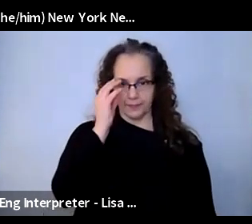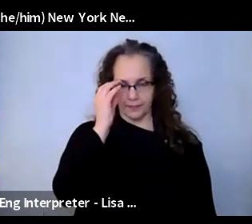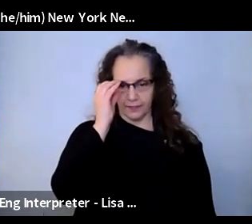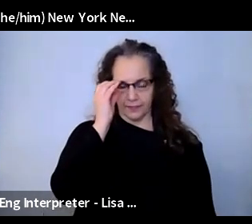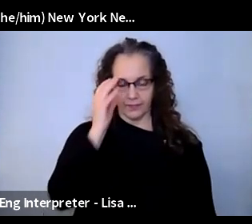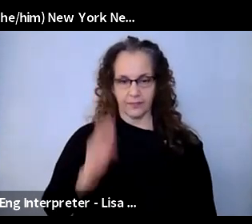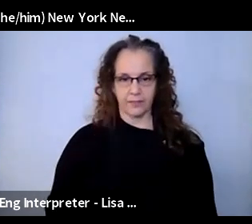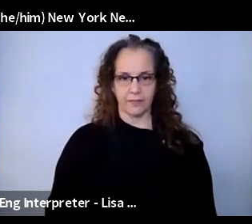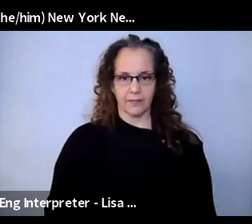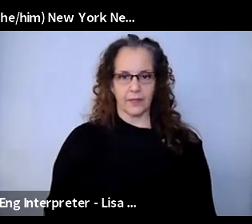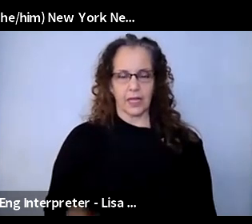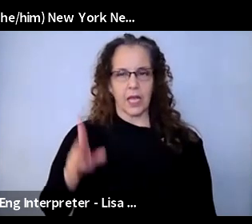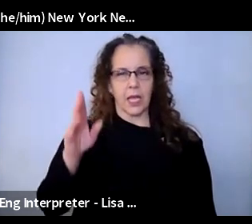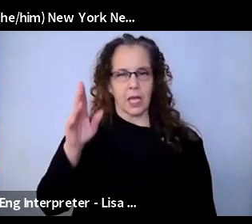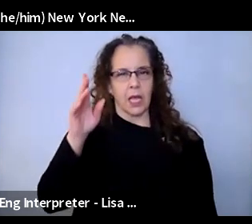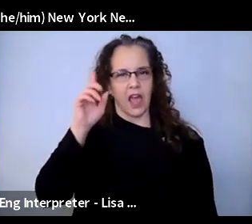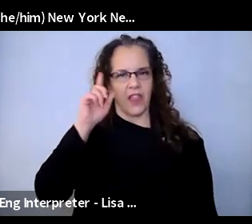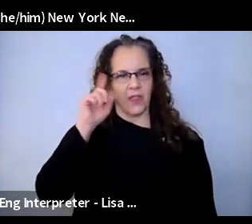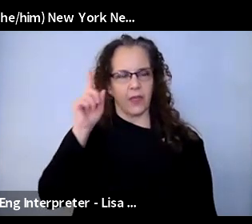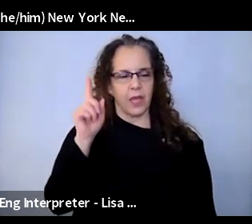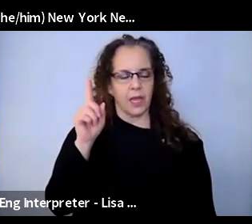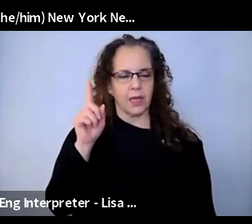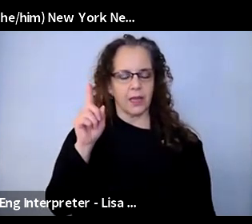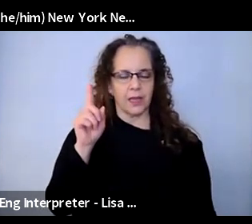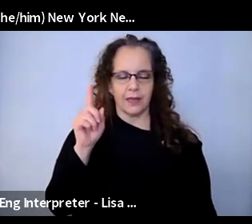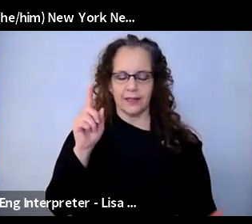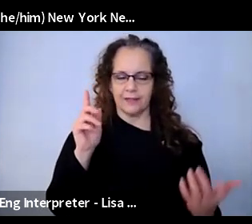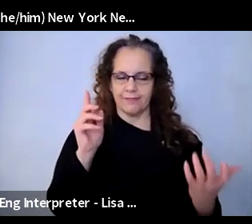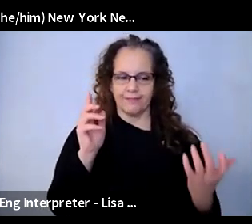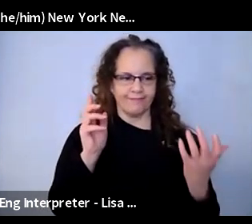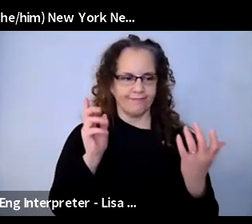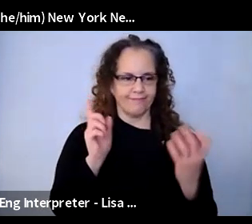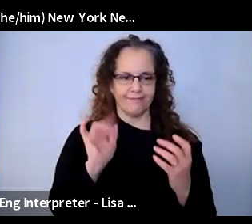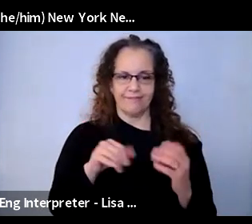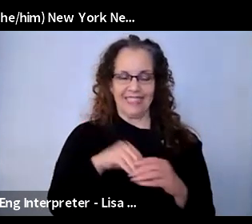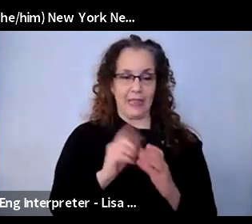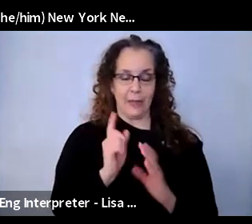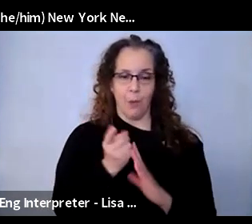Paul Brewster McGinley: I think right on the spot that there is